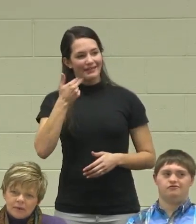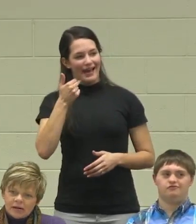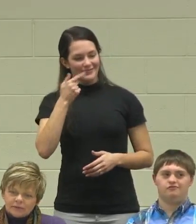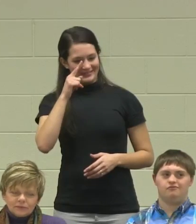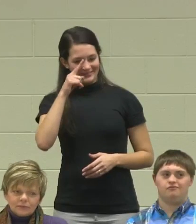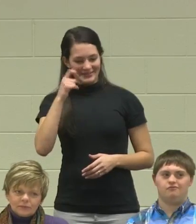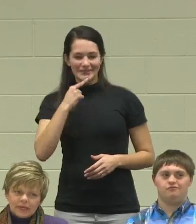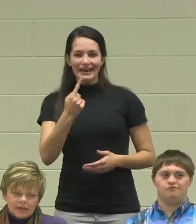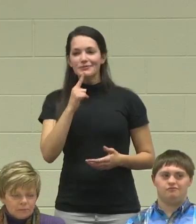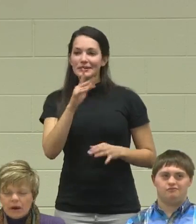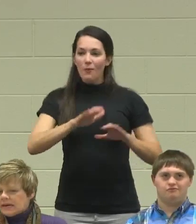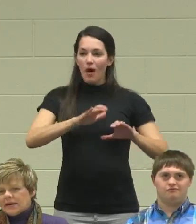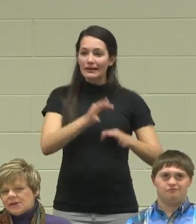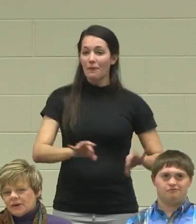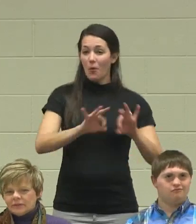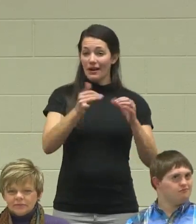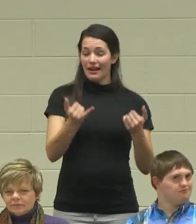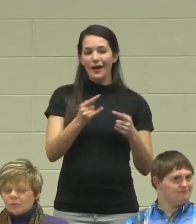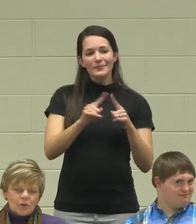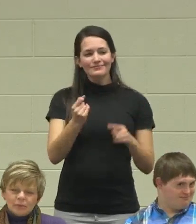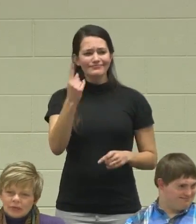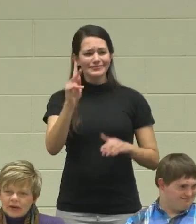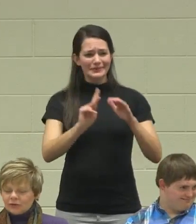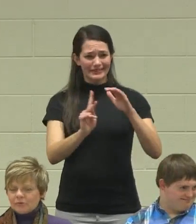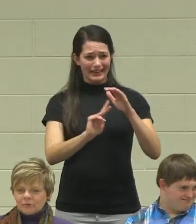but by kindergarten, will we really ever remember